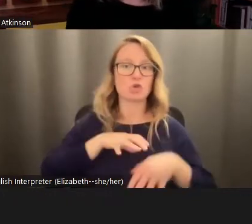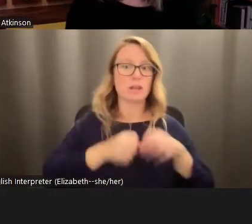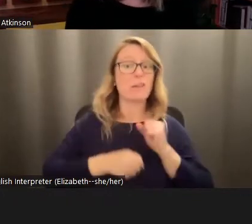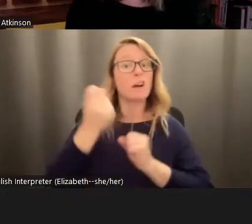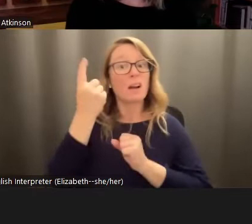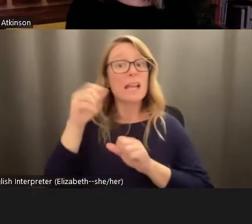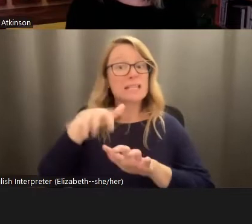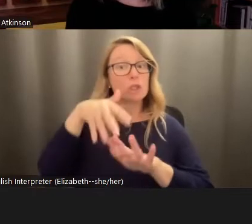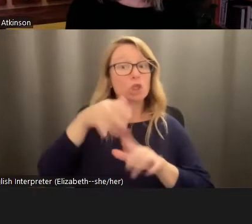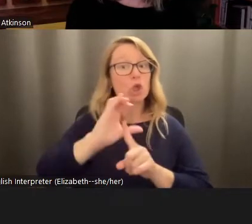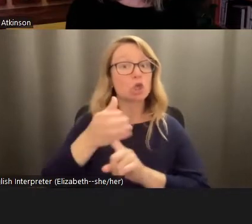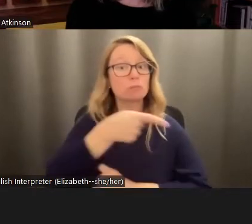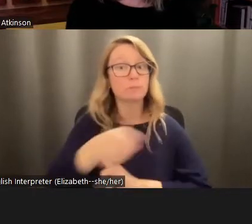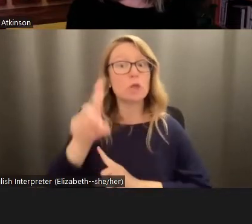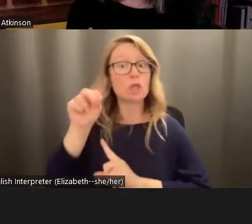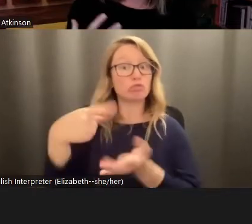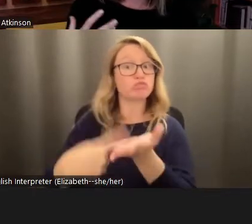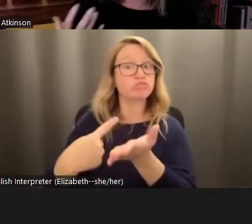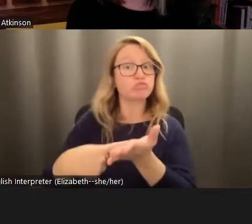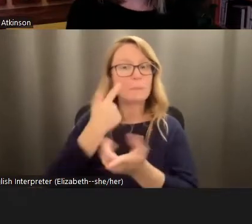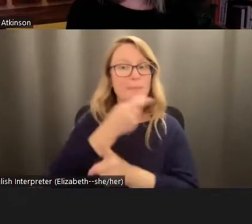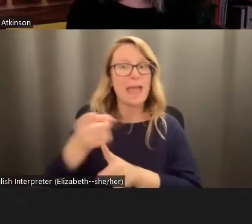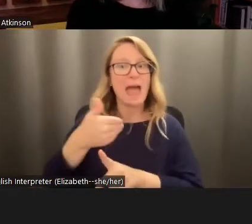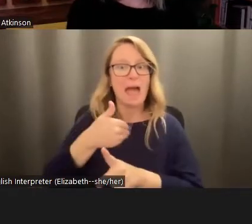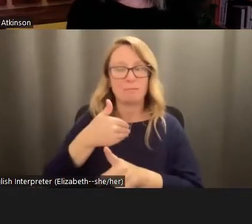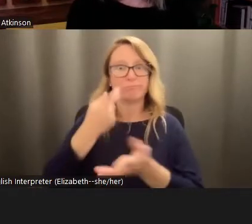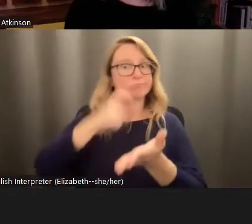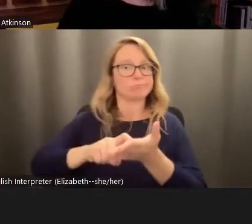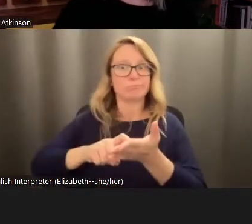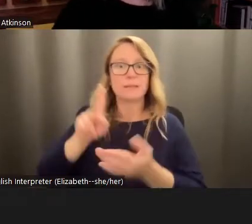because they do have that that recognition of kinship, and